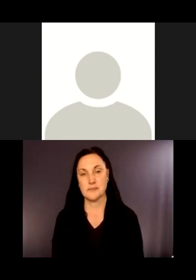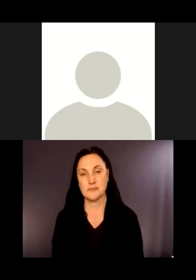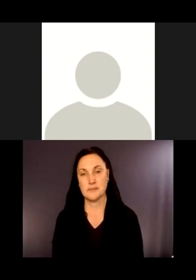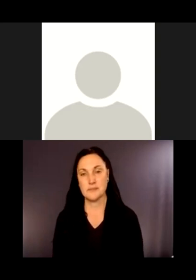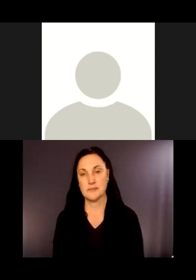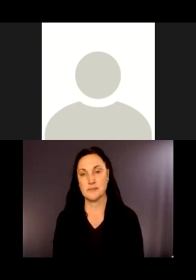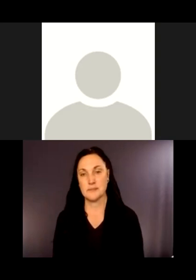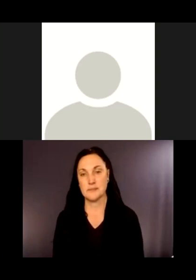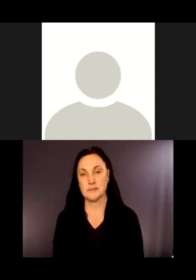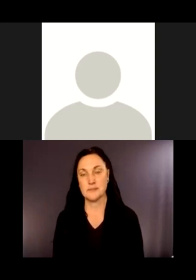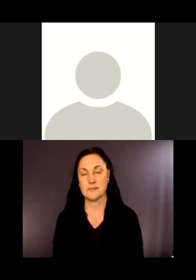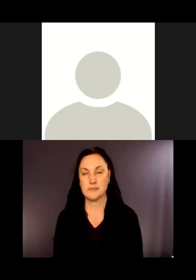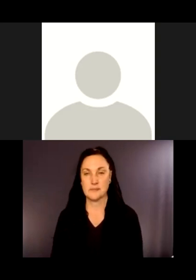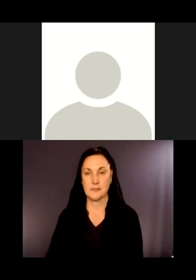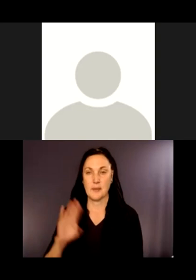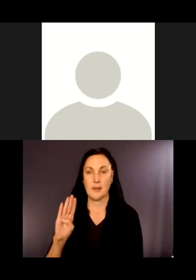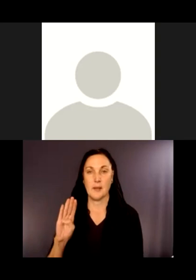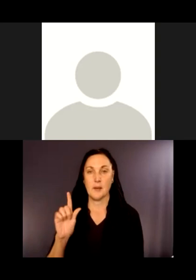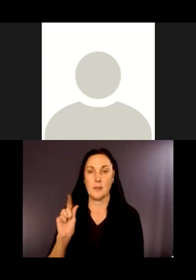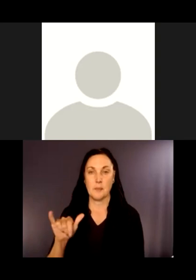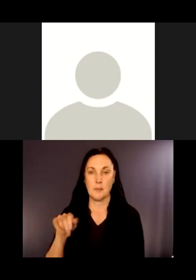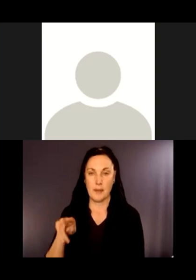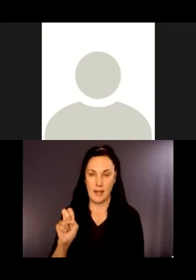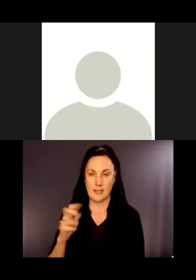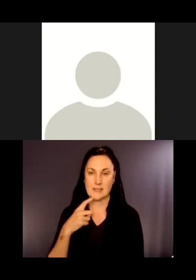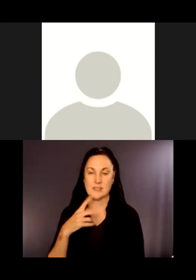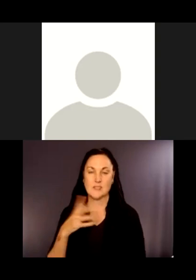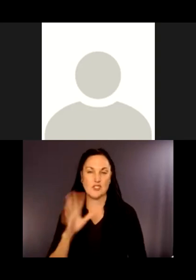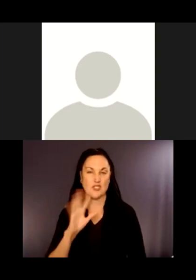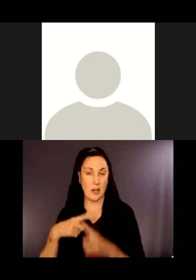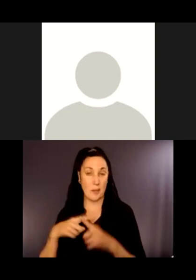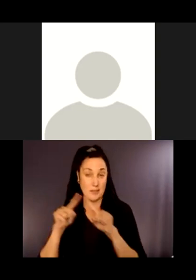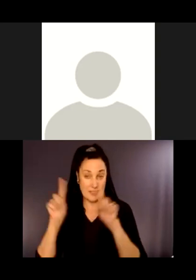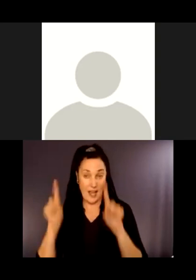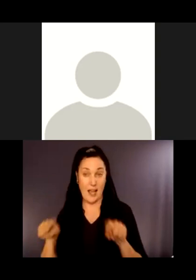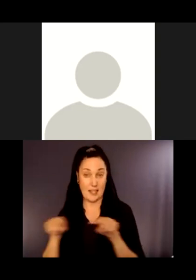So from the perspective of signage in